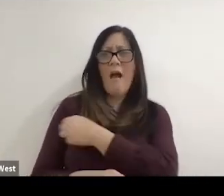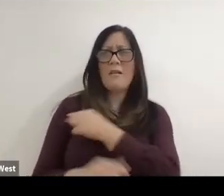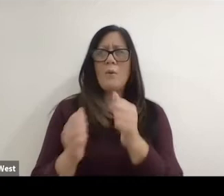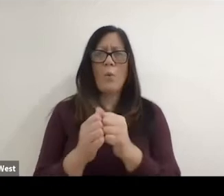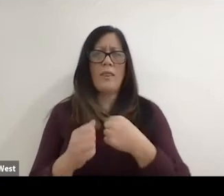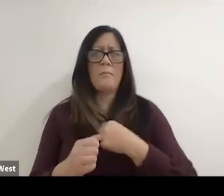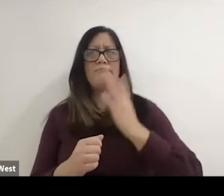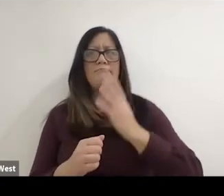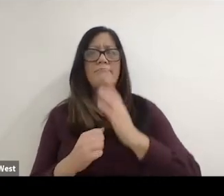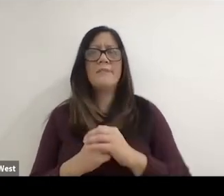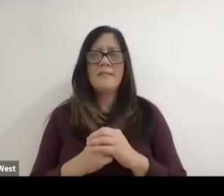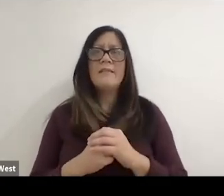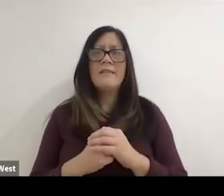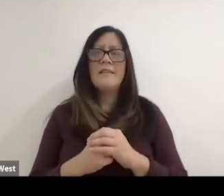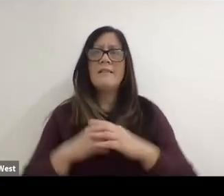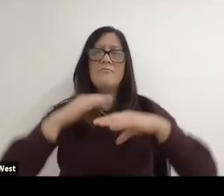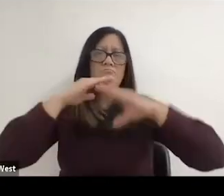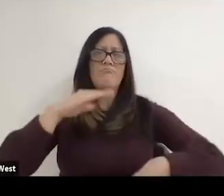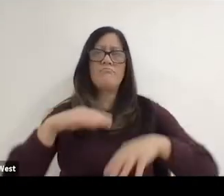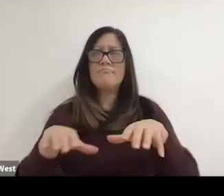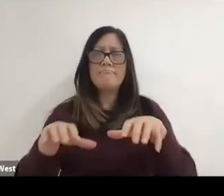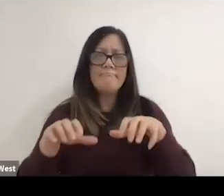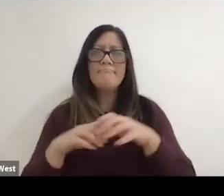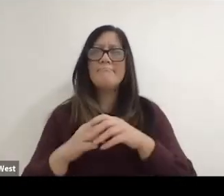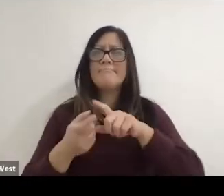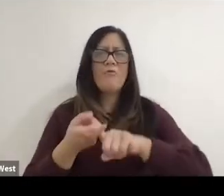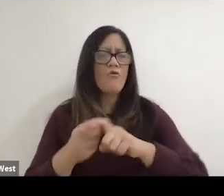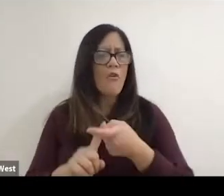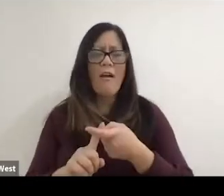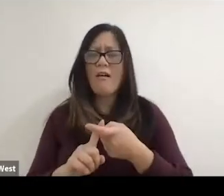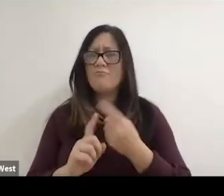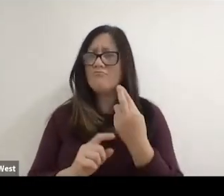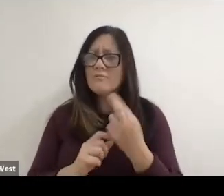know that you know was in the hospital with me was a quadriplegic buddy,